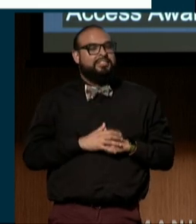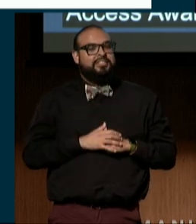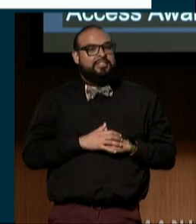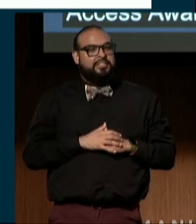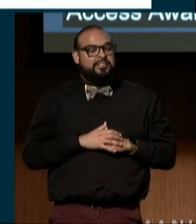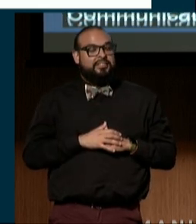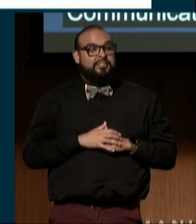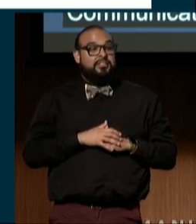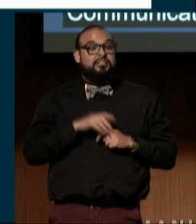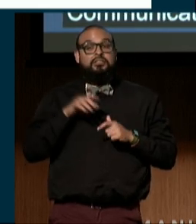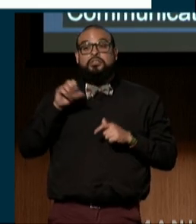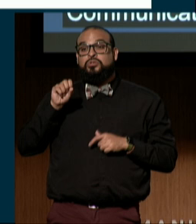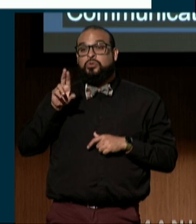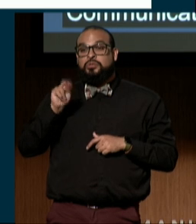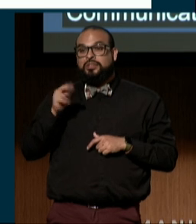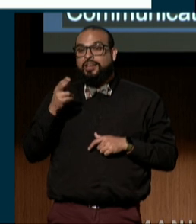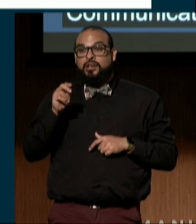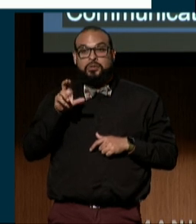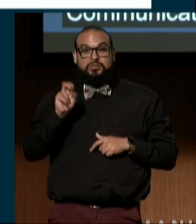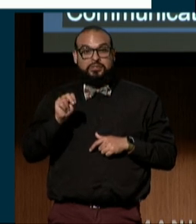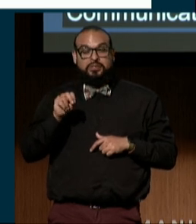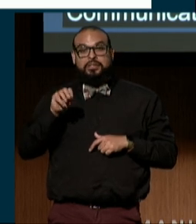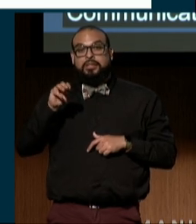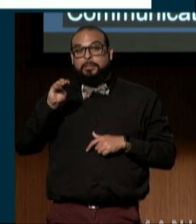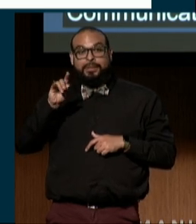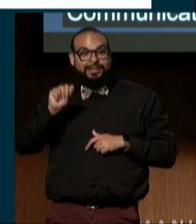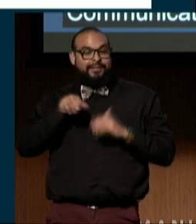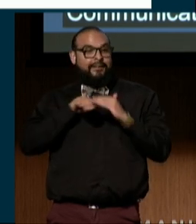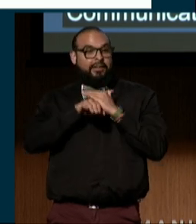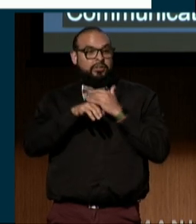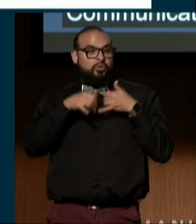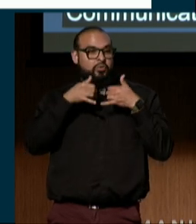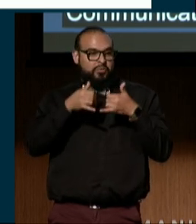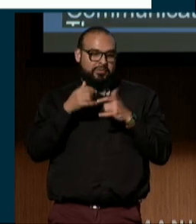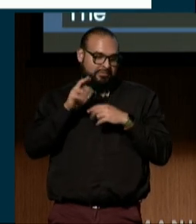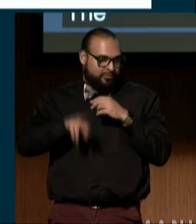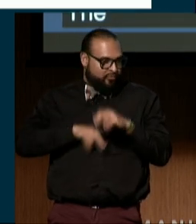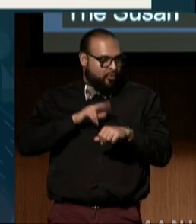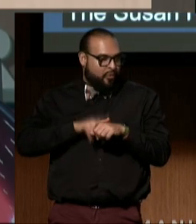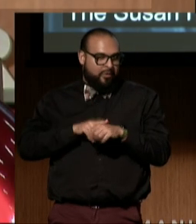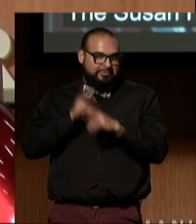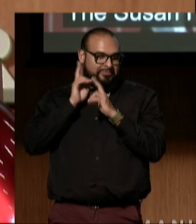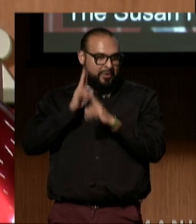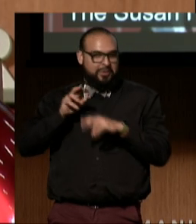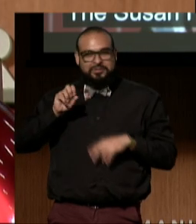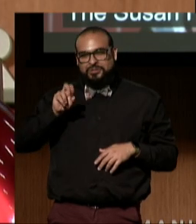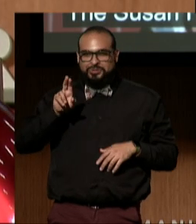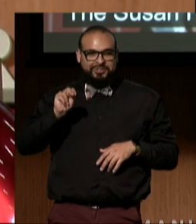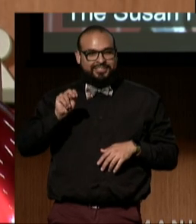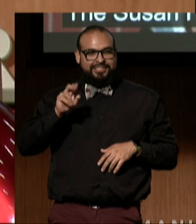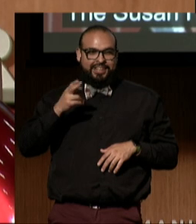The Susan Henderson Media Access Award, named after our very own Susan Henderson,